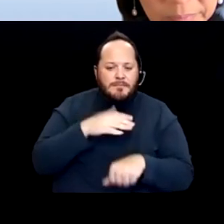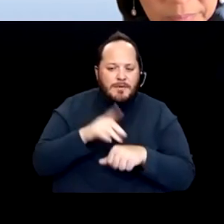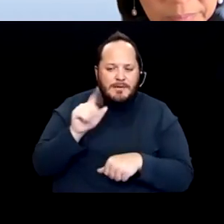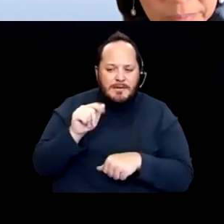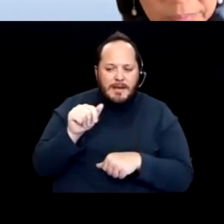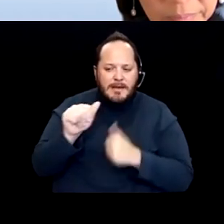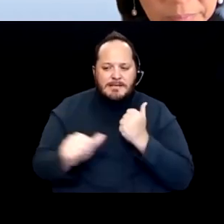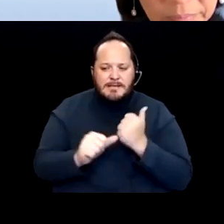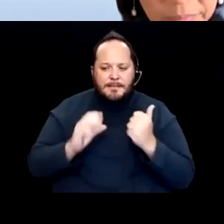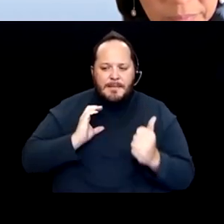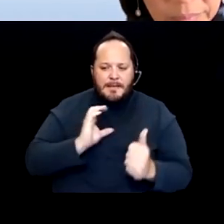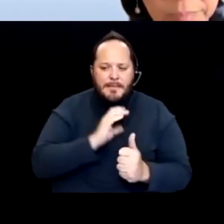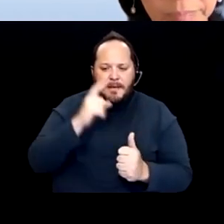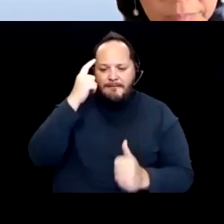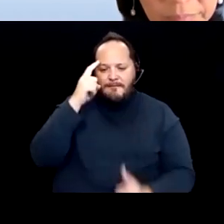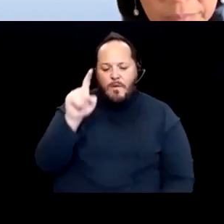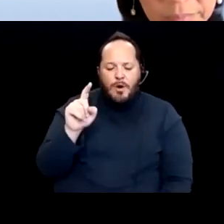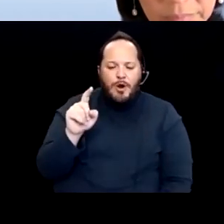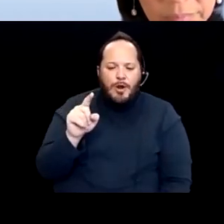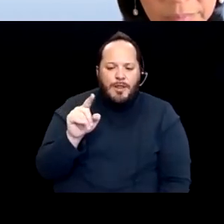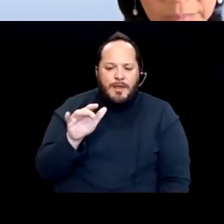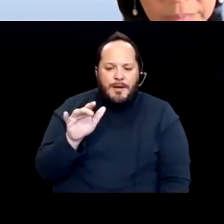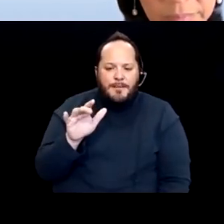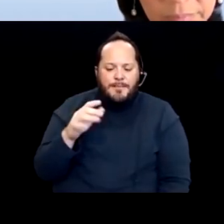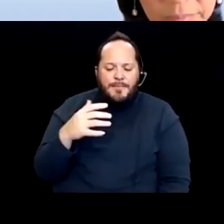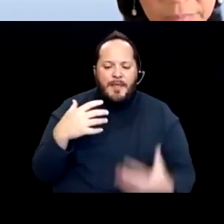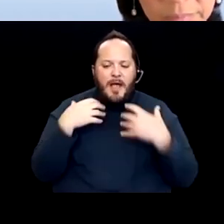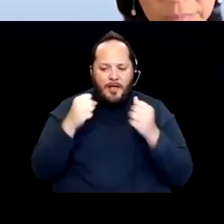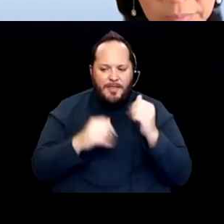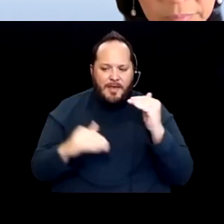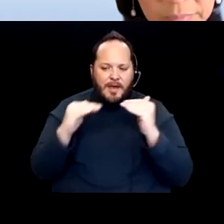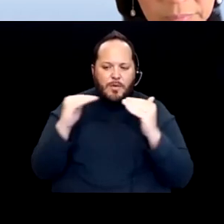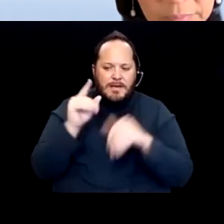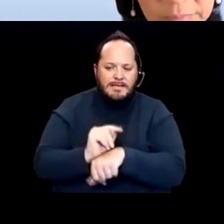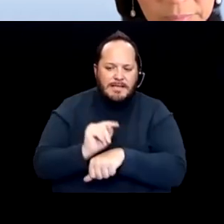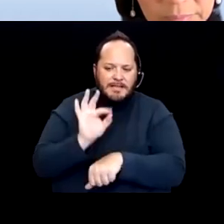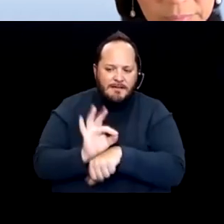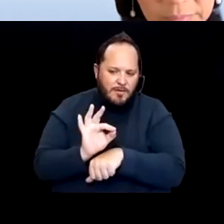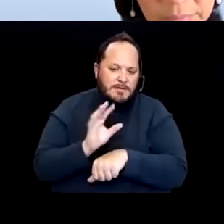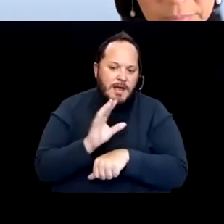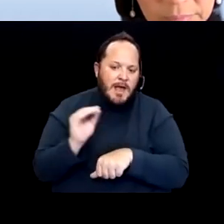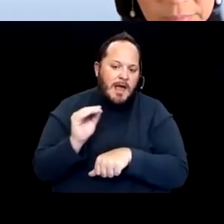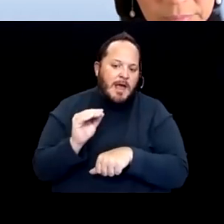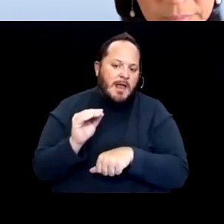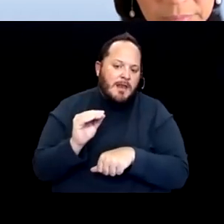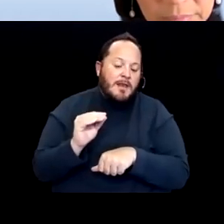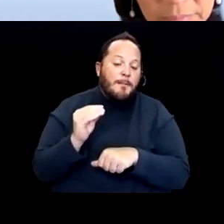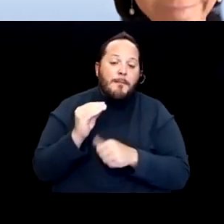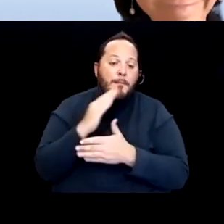the Health Equity Task Force. And part of the reason I'm wanted to be on the Data Subcommittee is so